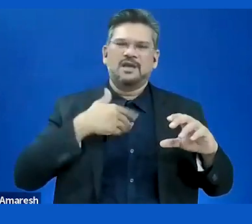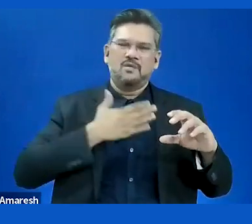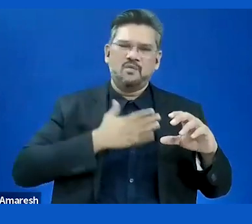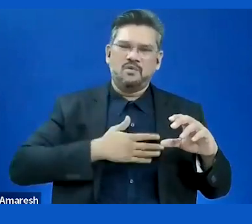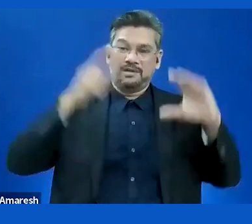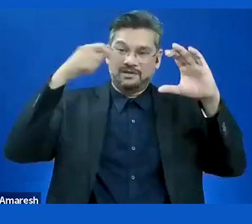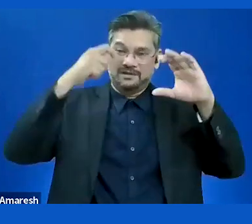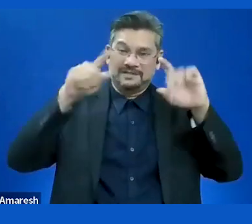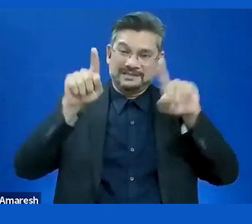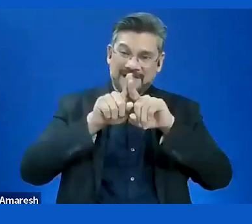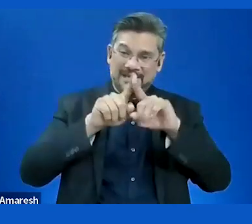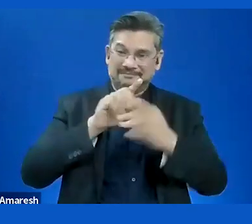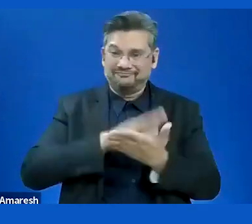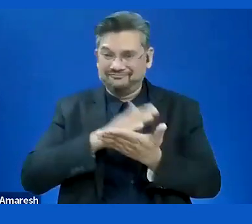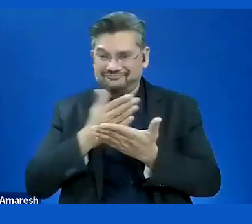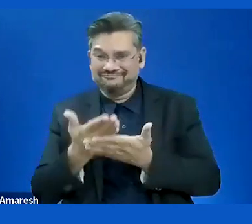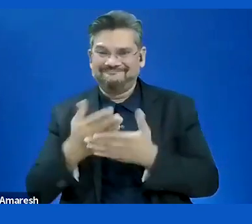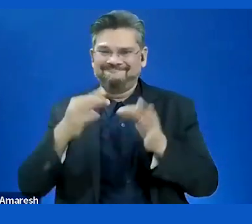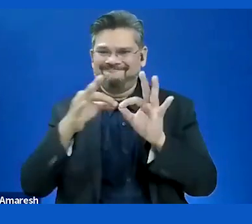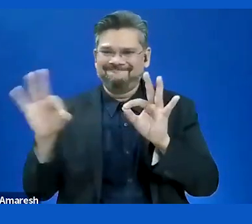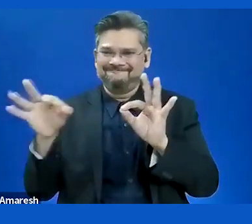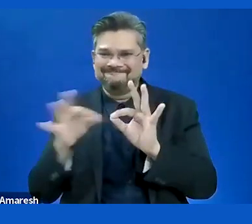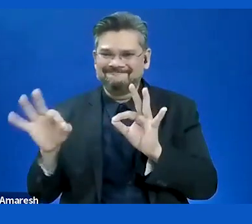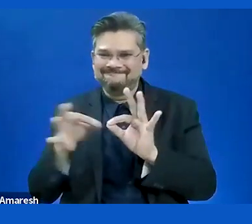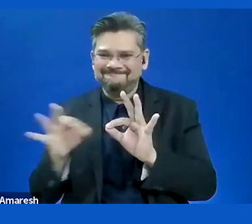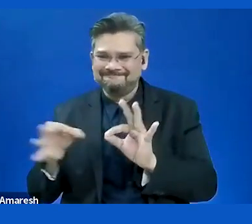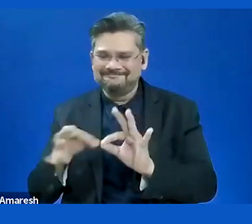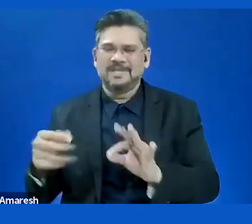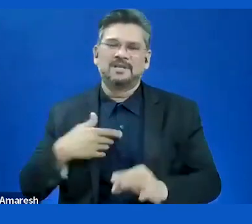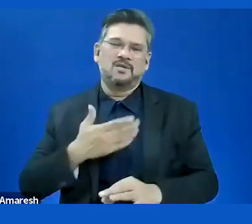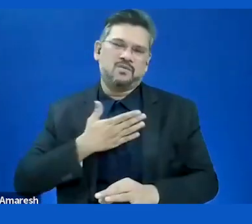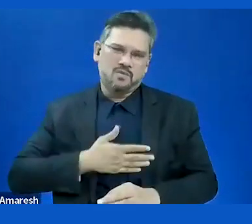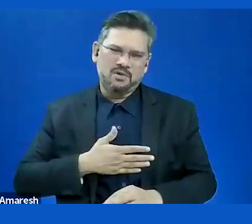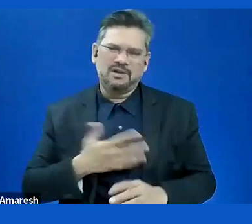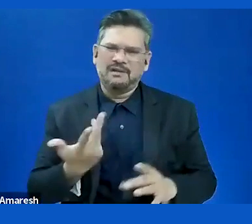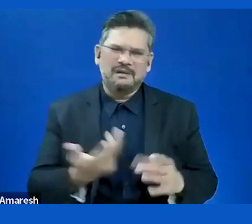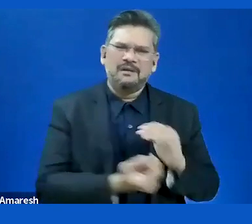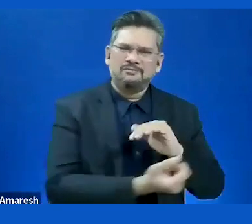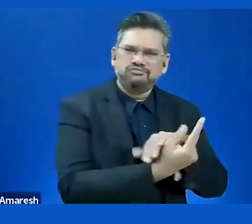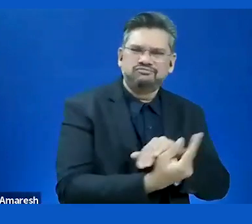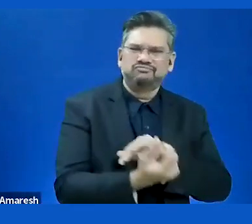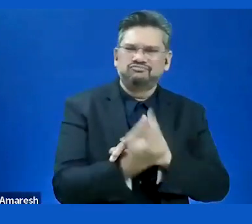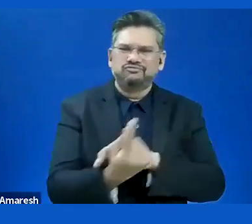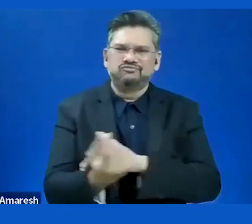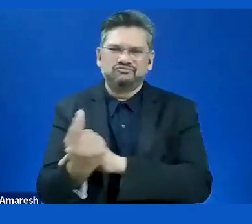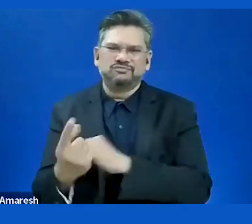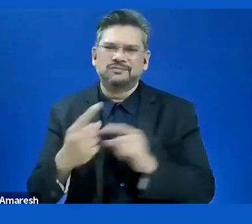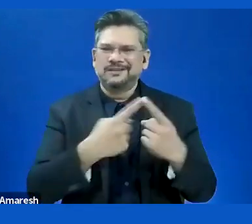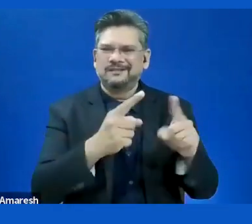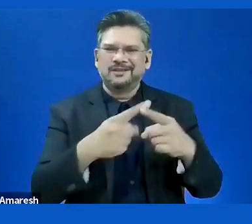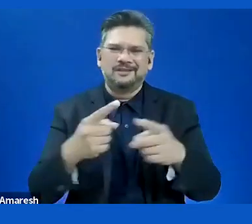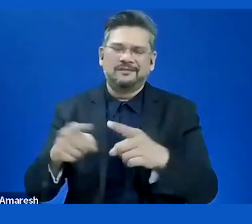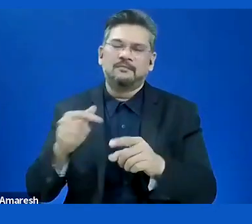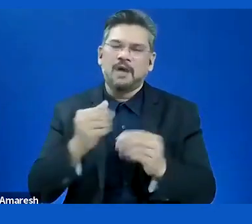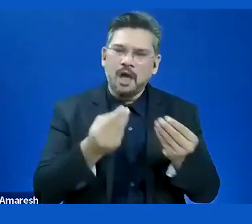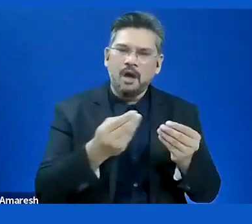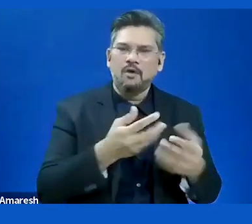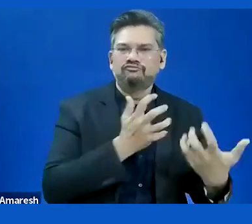needs and so many solutions too. So ... yeah. >> SUSANNA LAURIN: I will go to the other Sara.